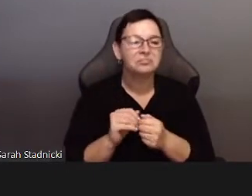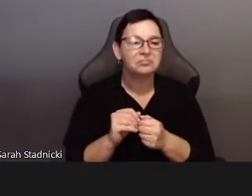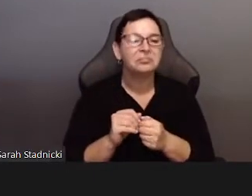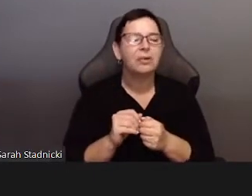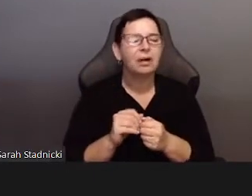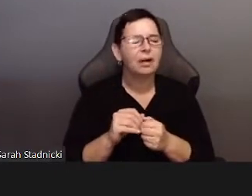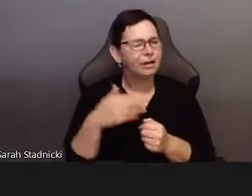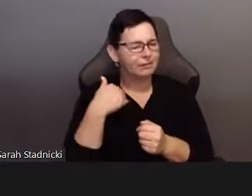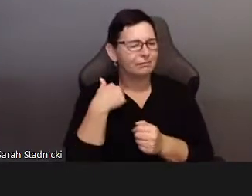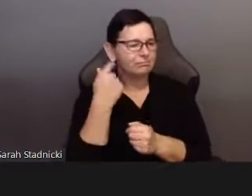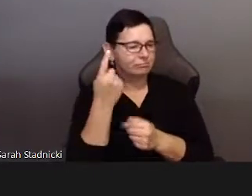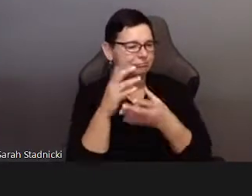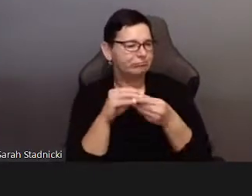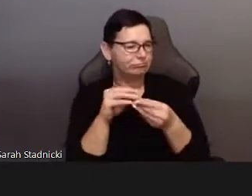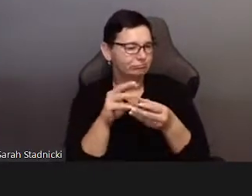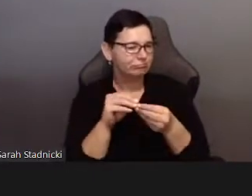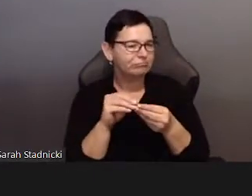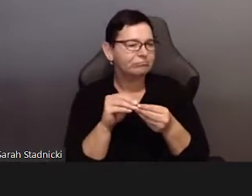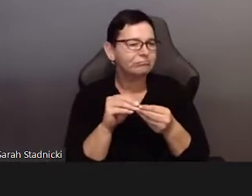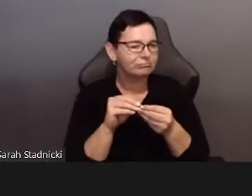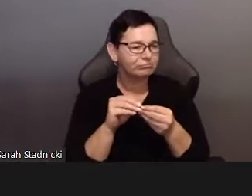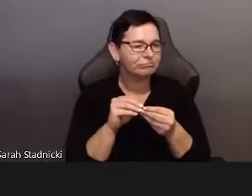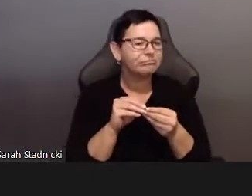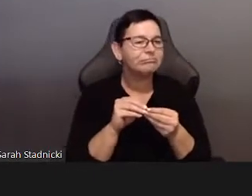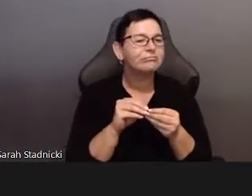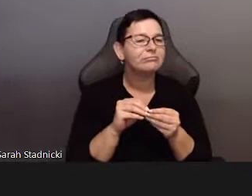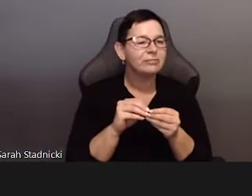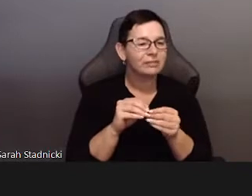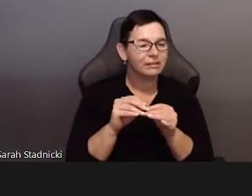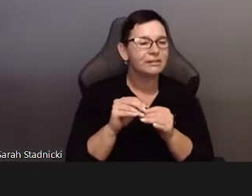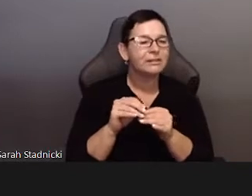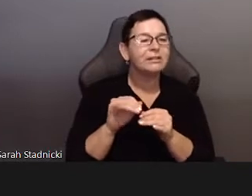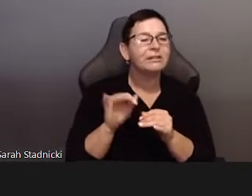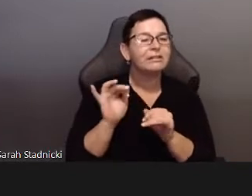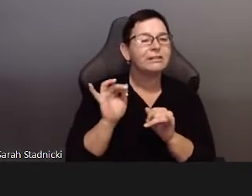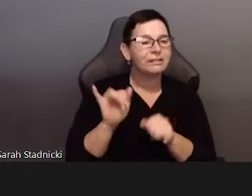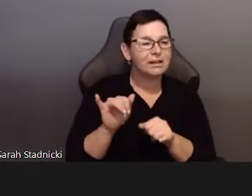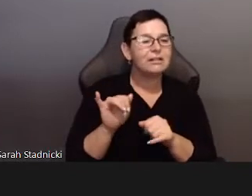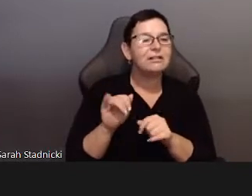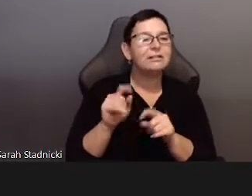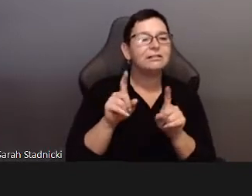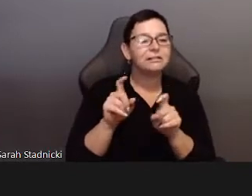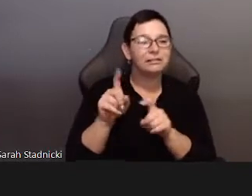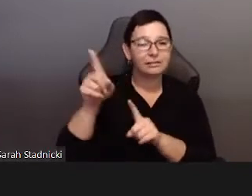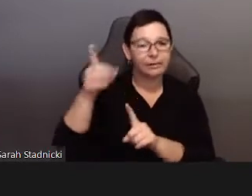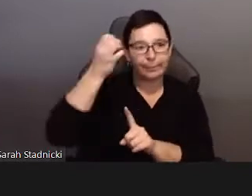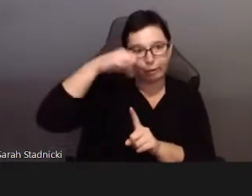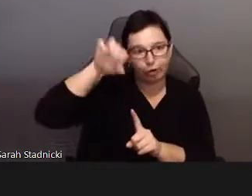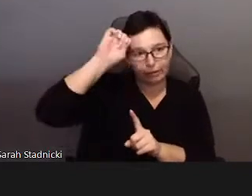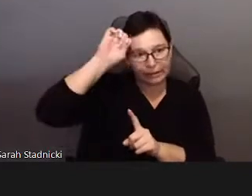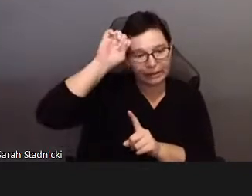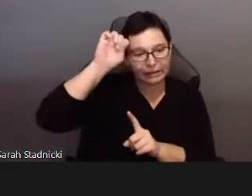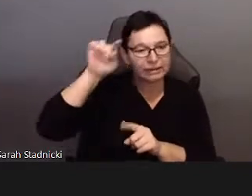Would just like to know whether the speakers have any thoughts on how class intersects or influences sex during the pandemic?